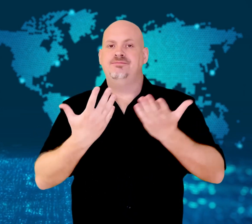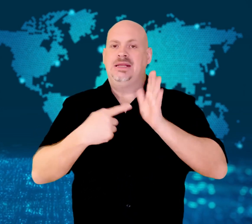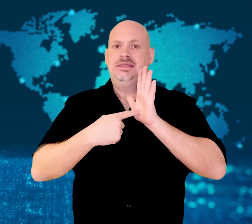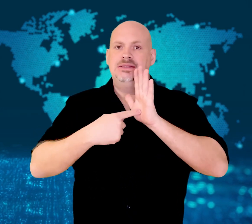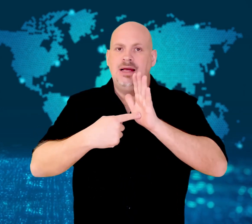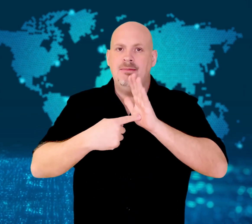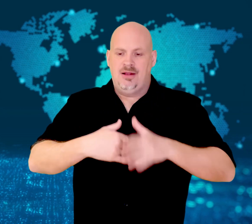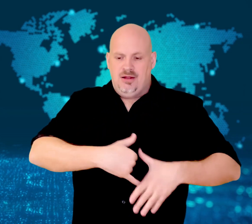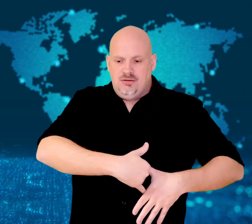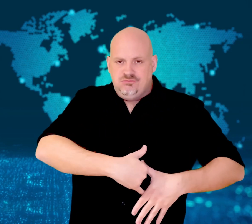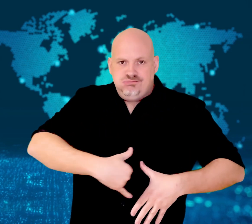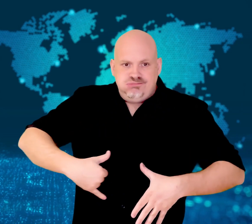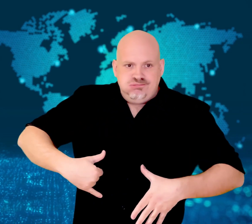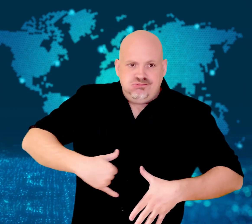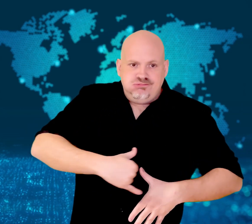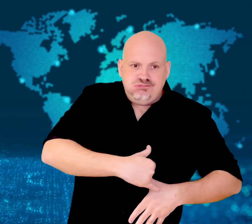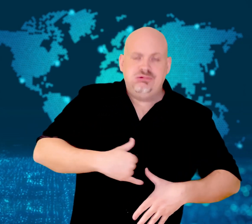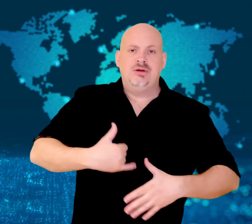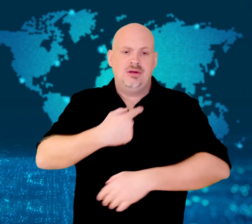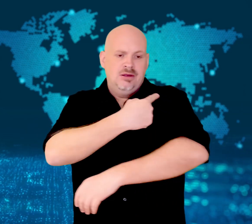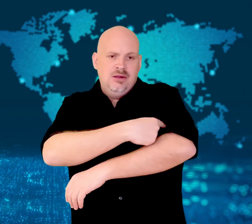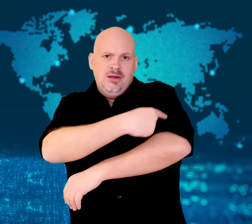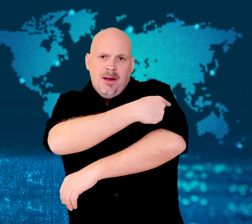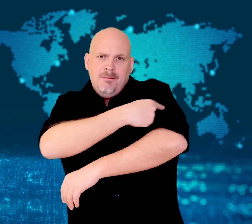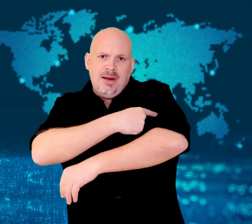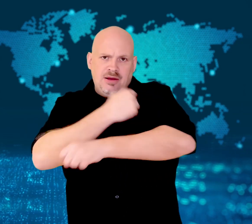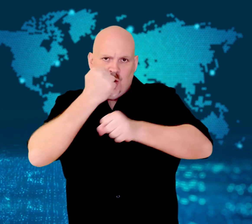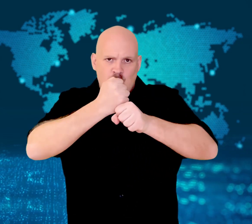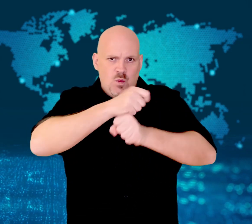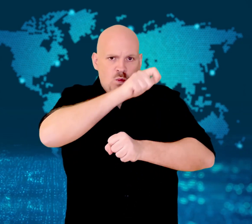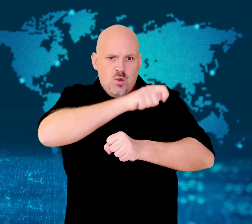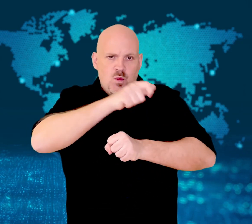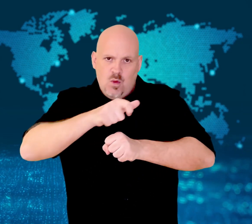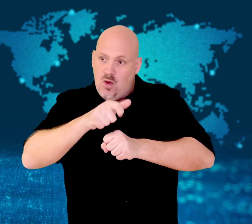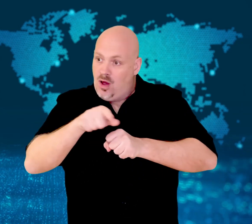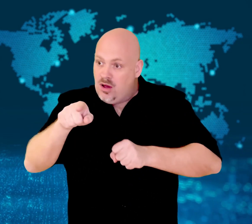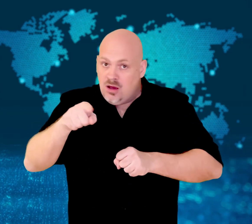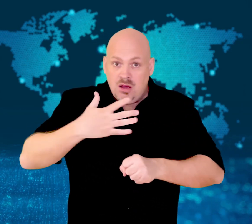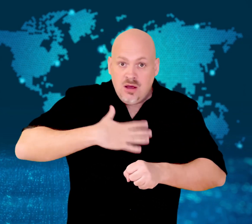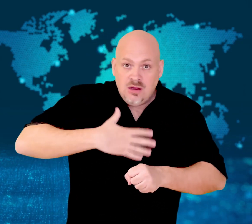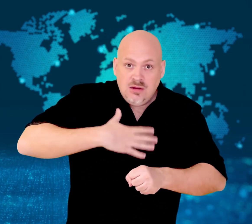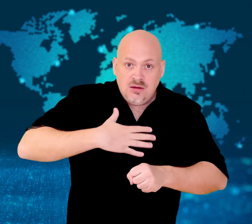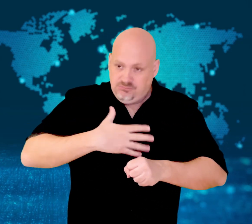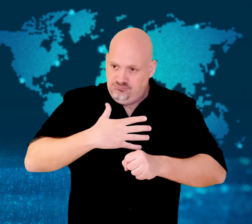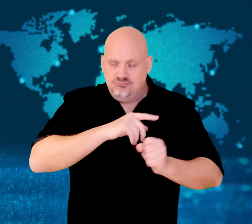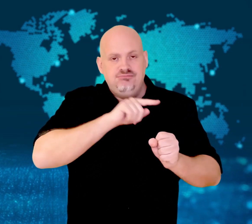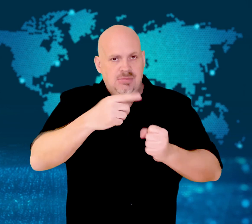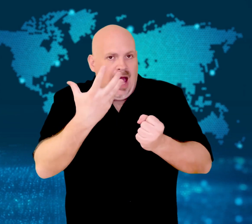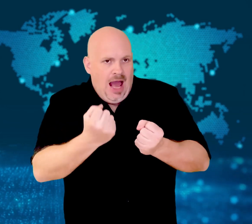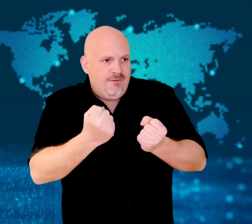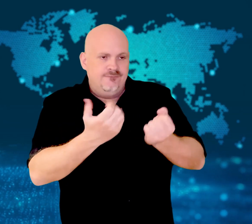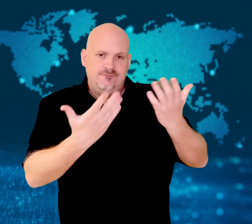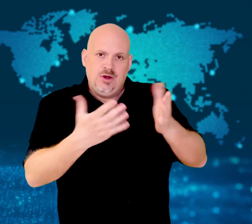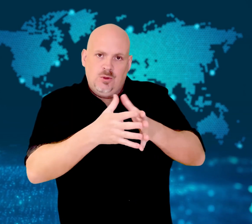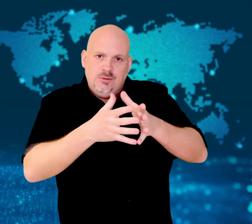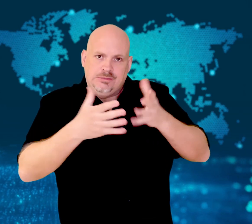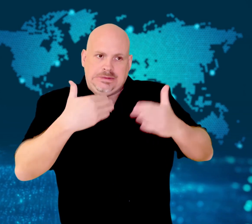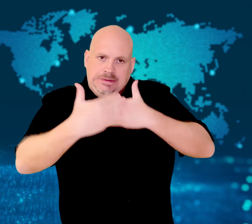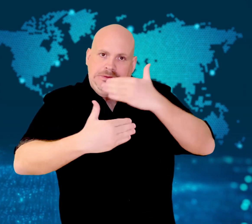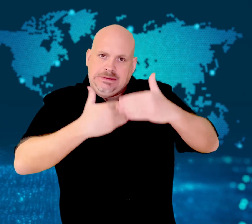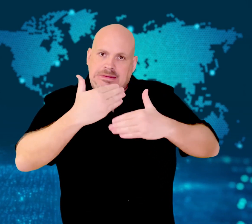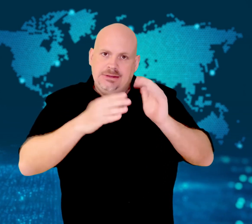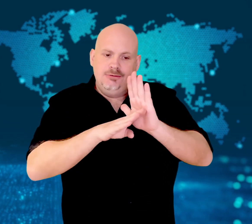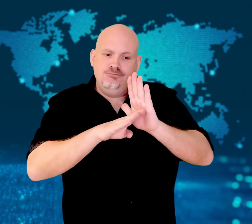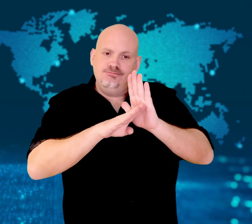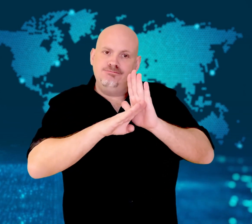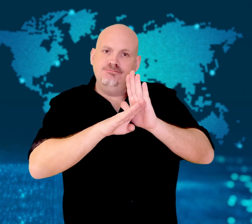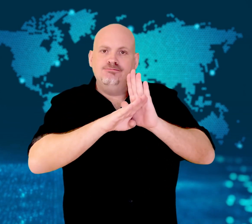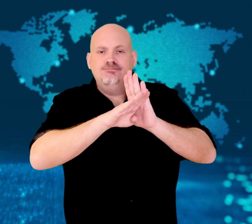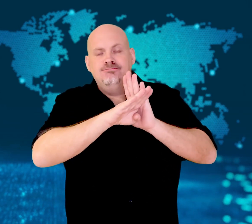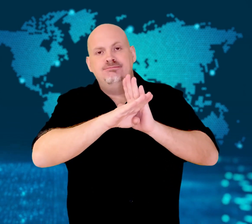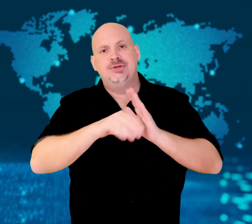when needed.